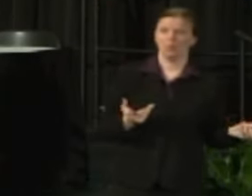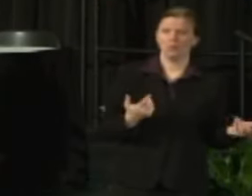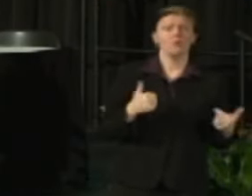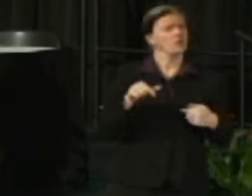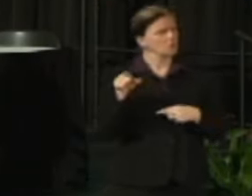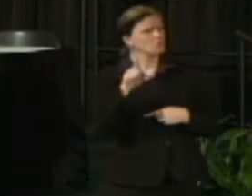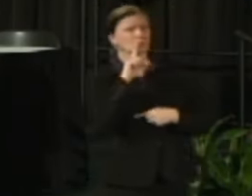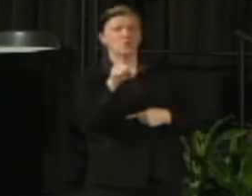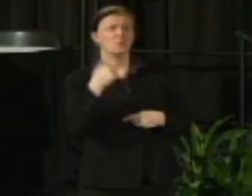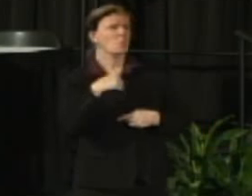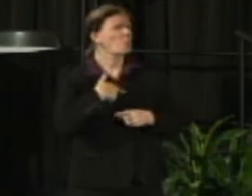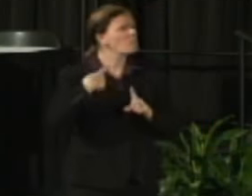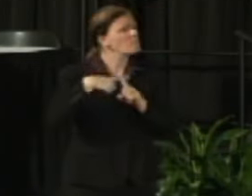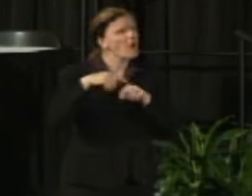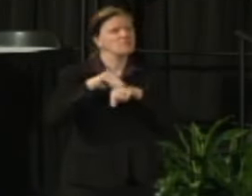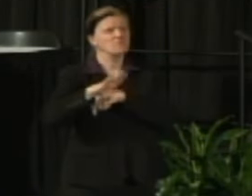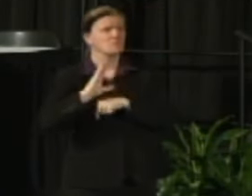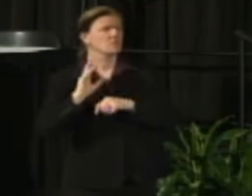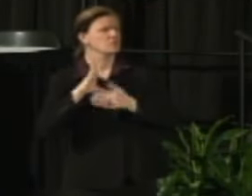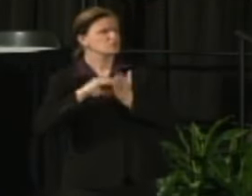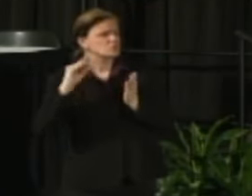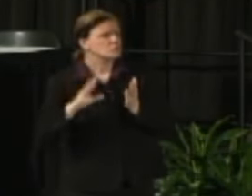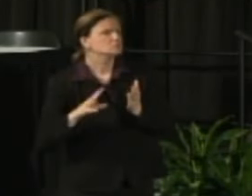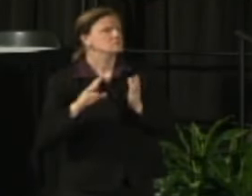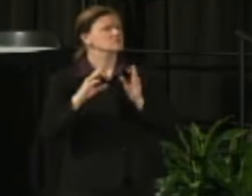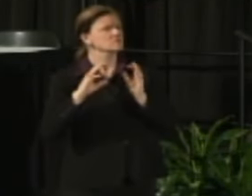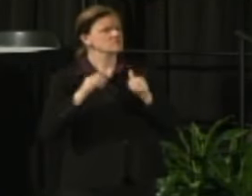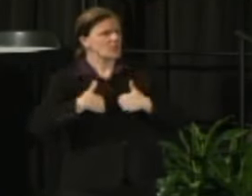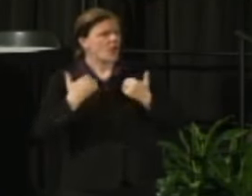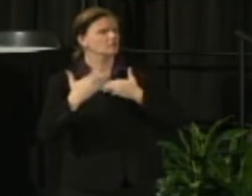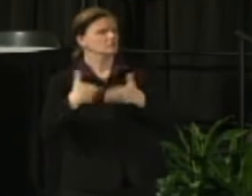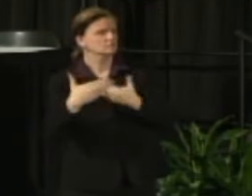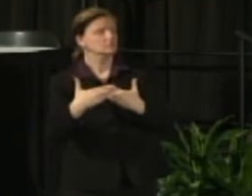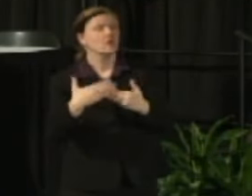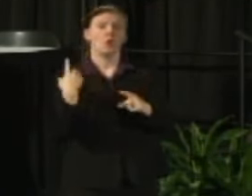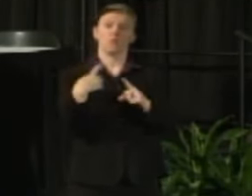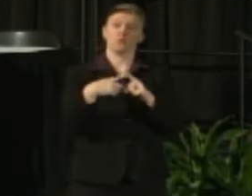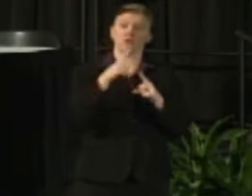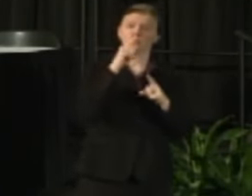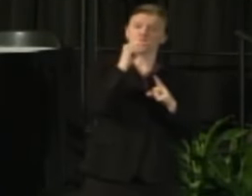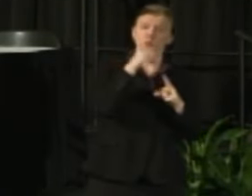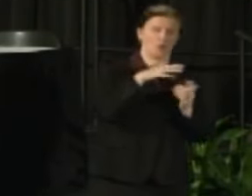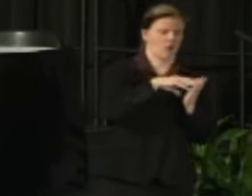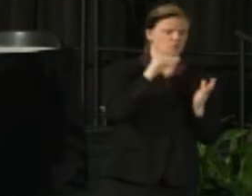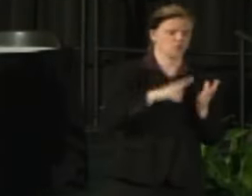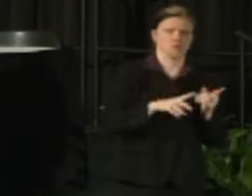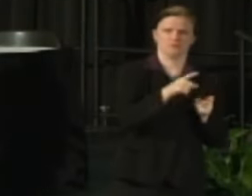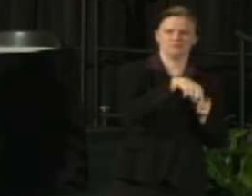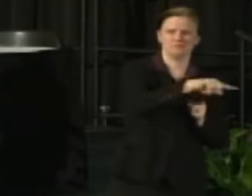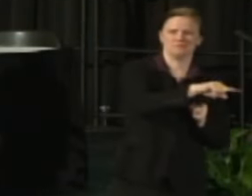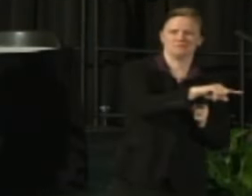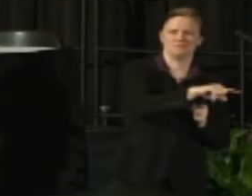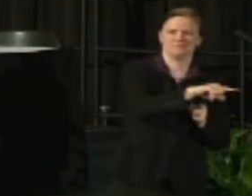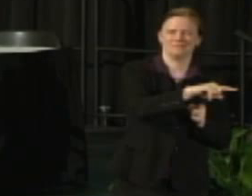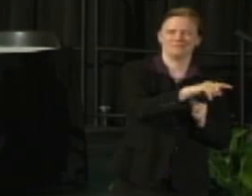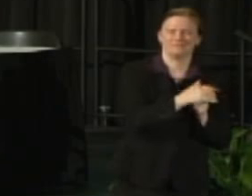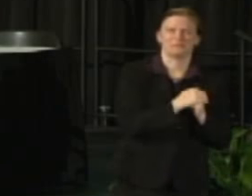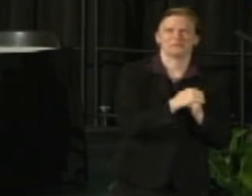But we're also looking to our students to help advance our story our most active members